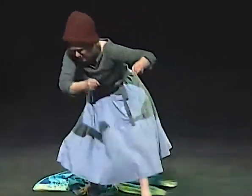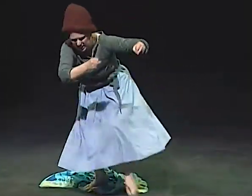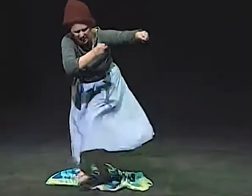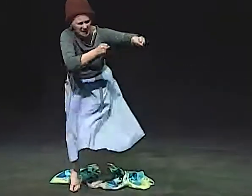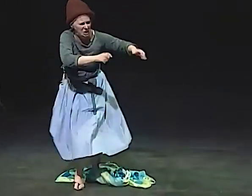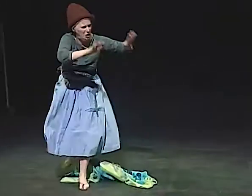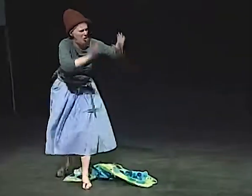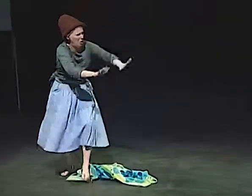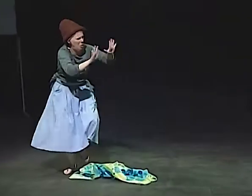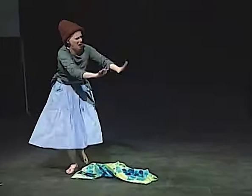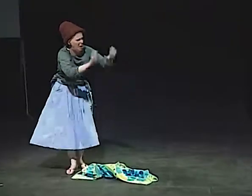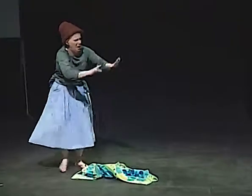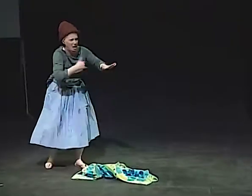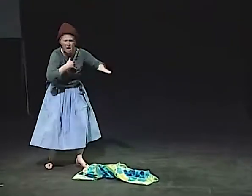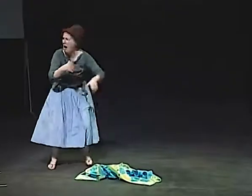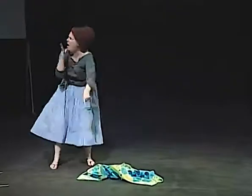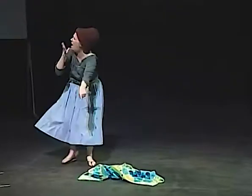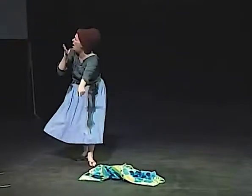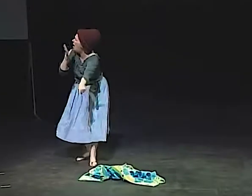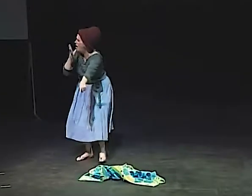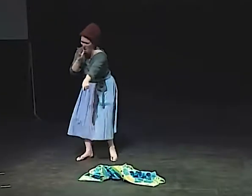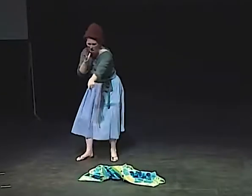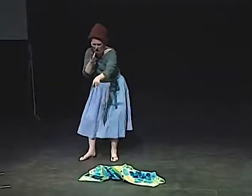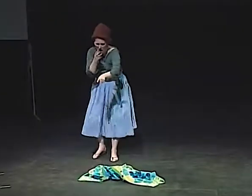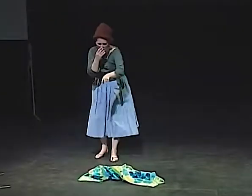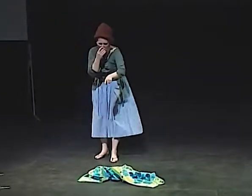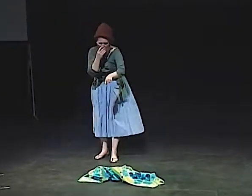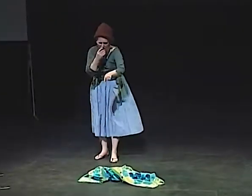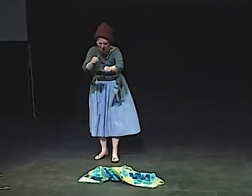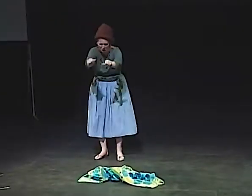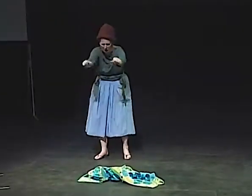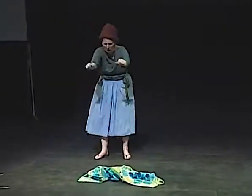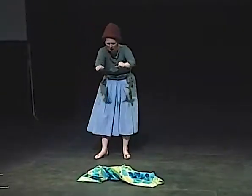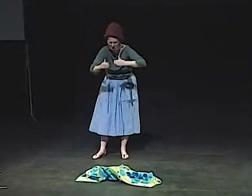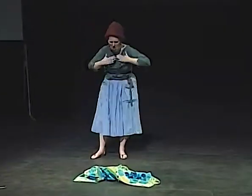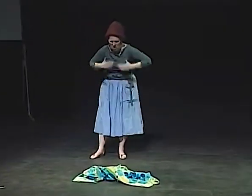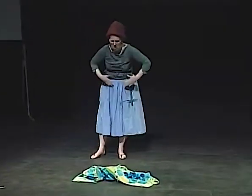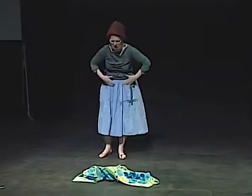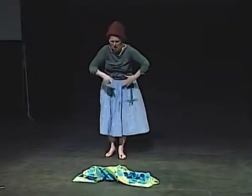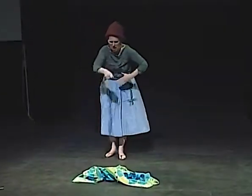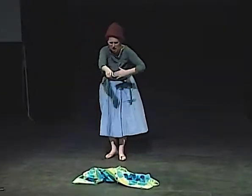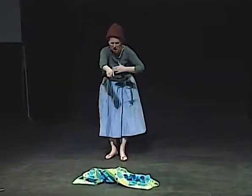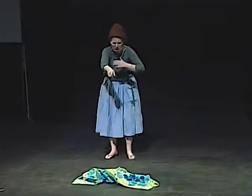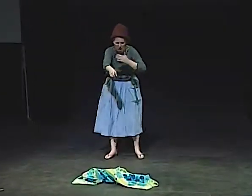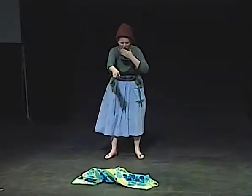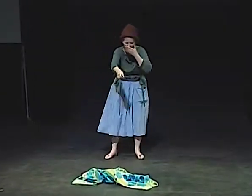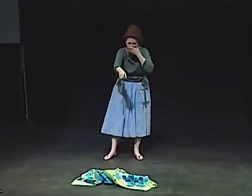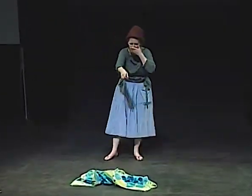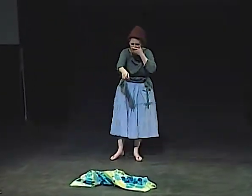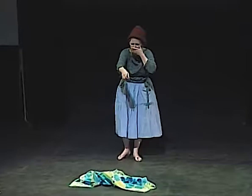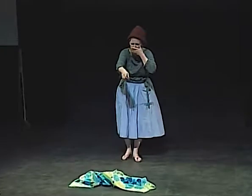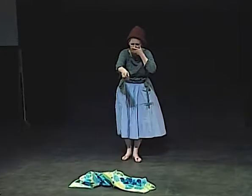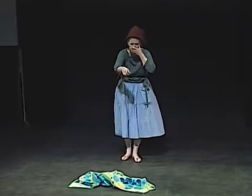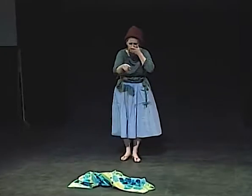AND GOT ME UPRIGHT. "PLEASE CALM DOWN." "BUT MOM WAS HERE. SHE WAS HERE. THIS IS WHERE HER BODY WAS. I SEE IT."